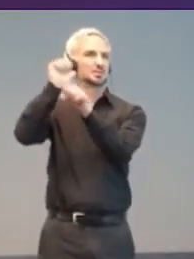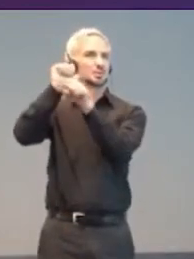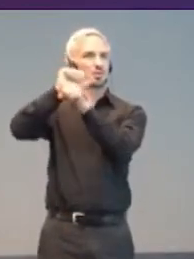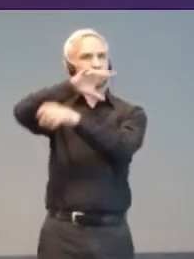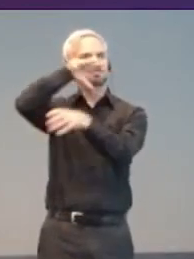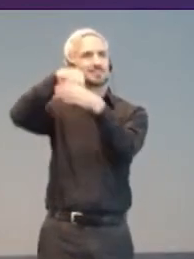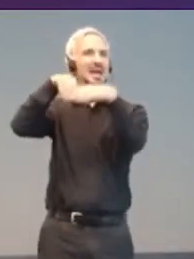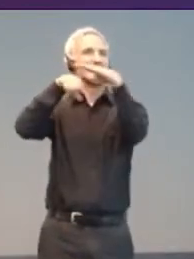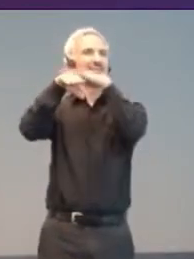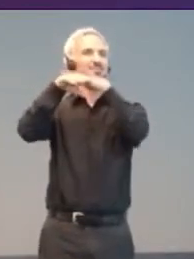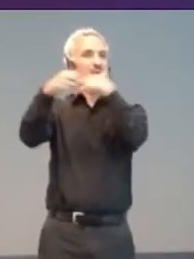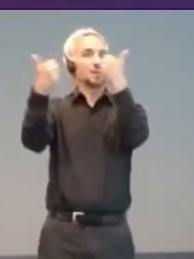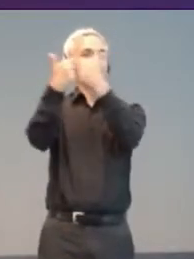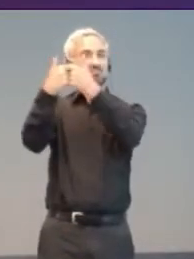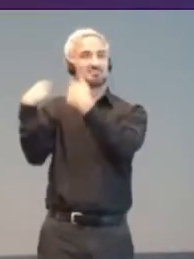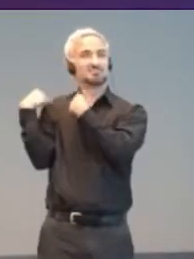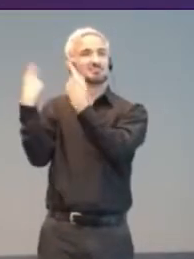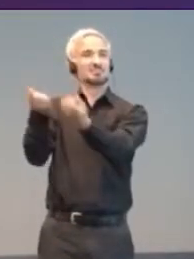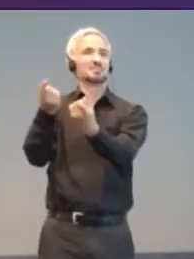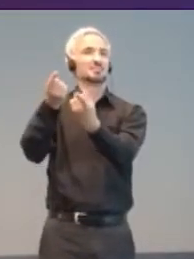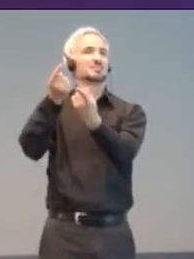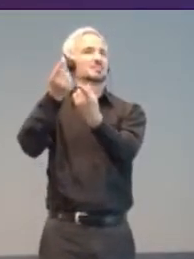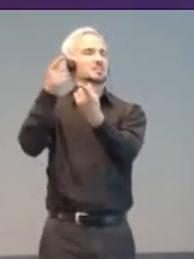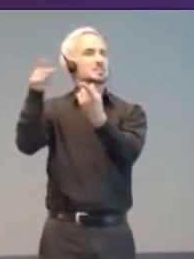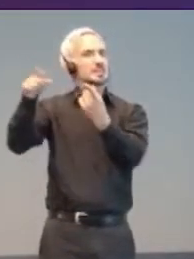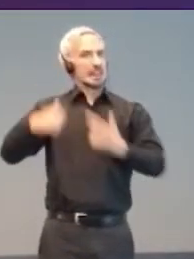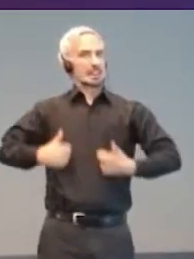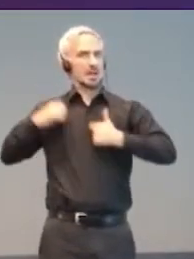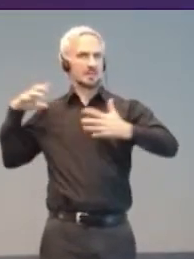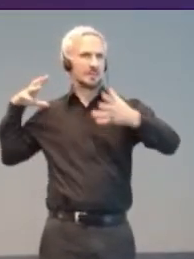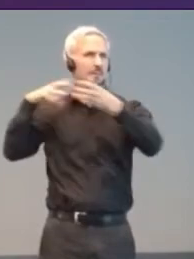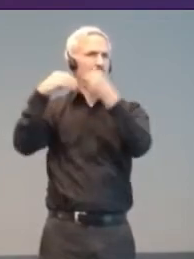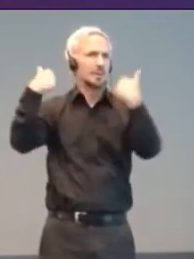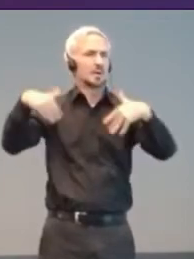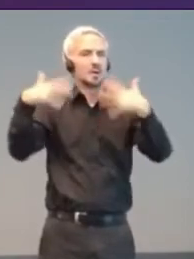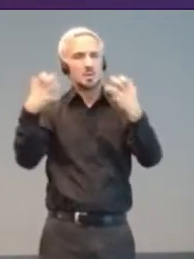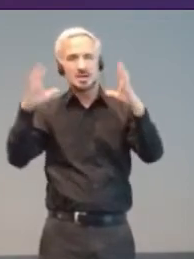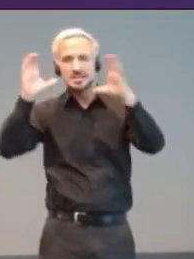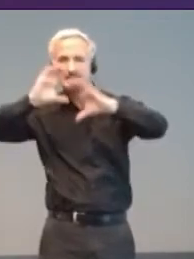he started a lifelong passion for finding, making and sharing leisure-based assistive